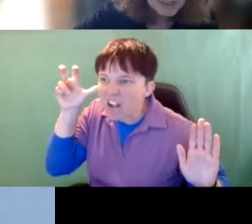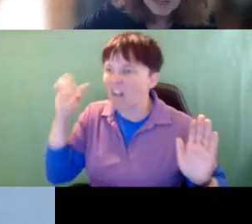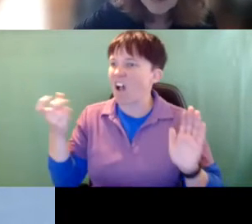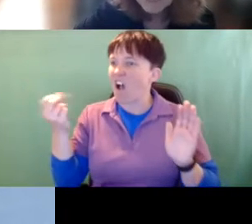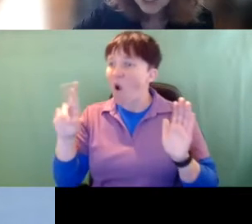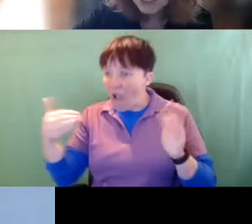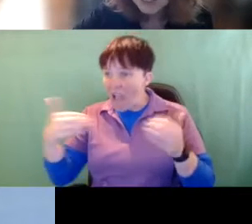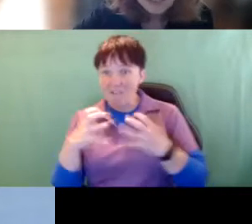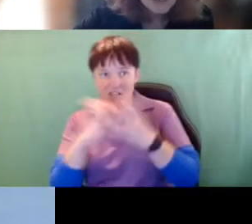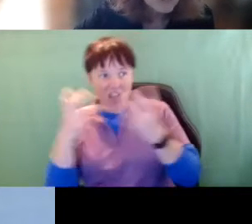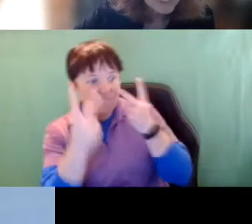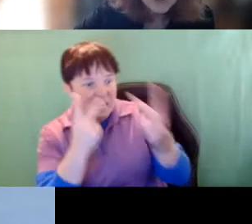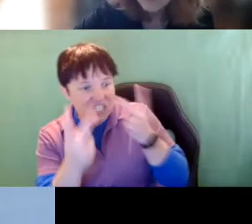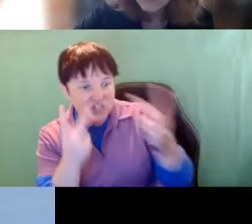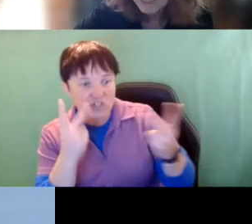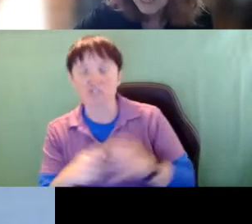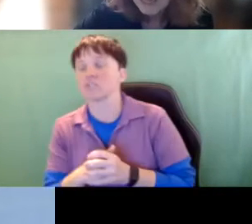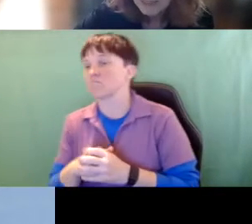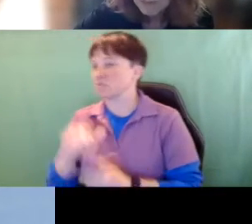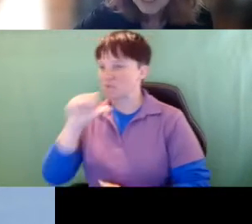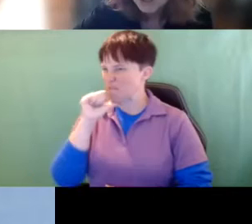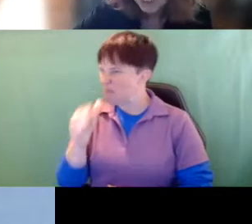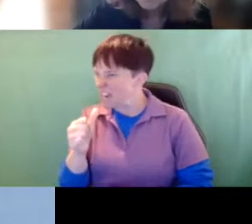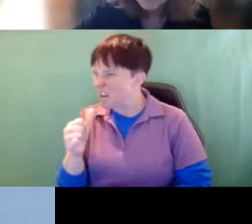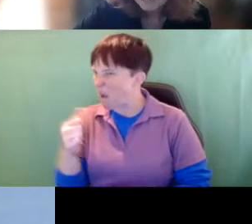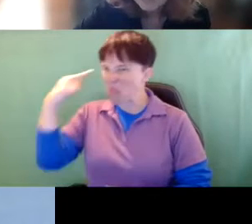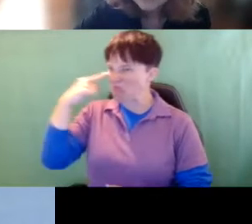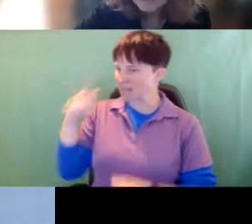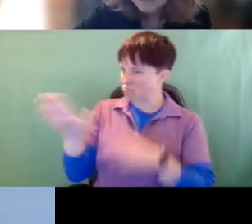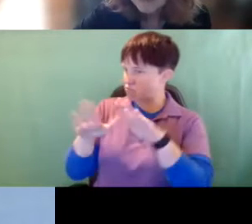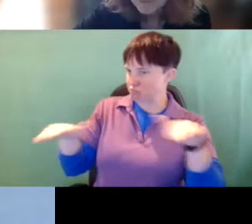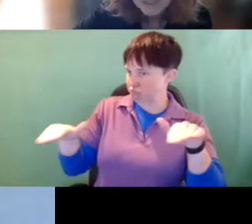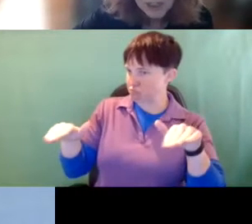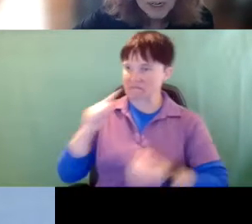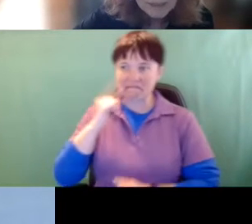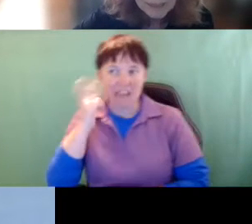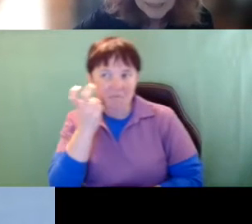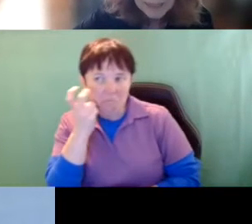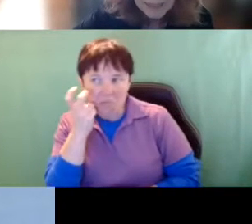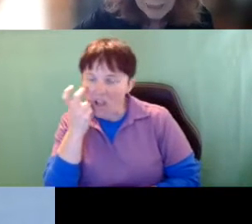lot of vision, and so they don't think of the child as a deafblind child, and then the